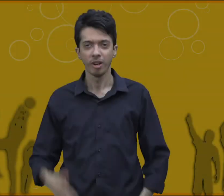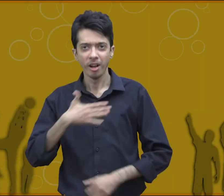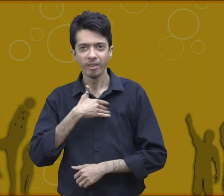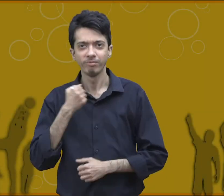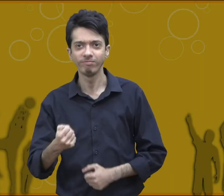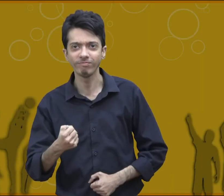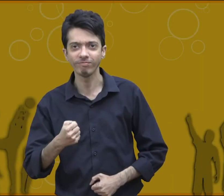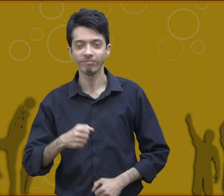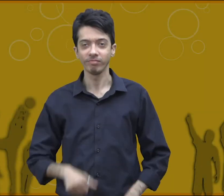courage